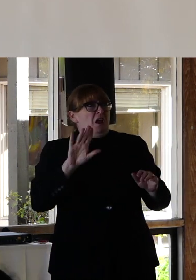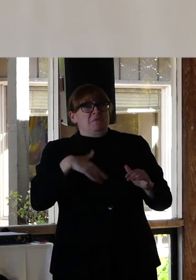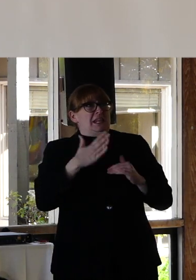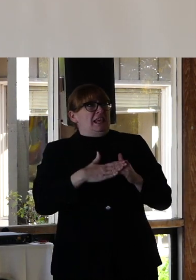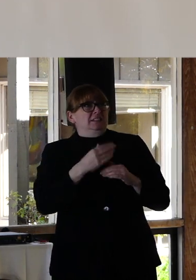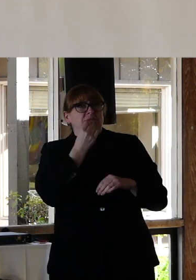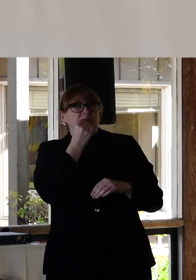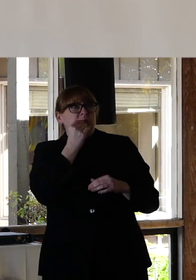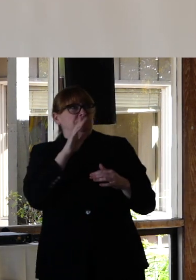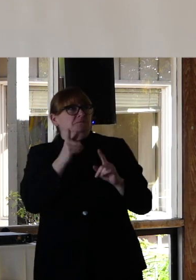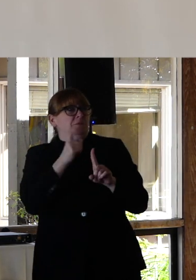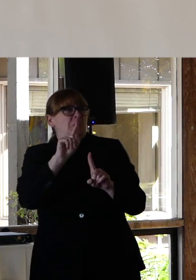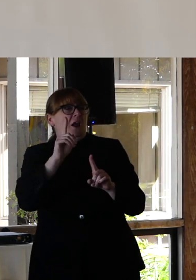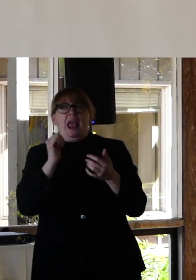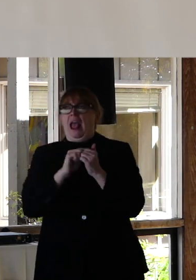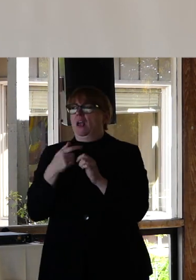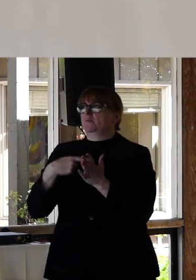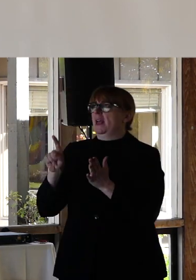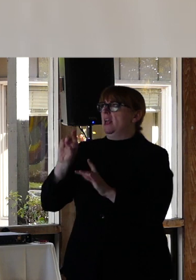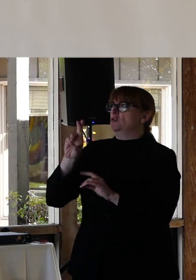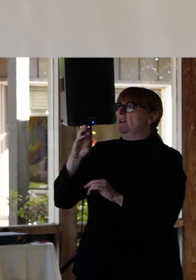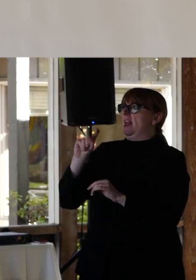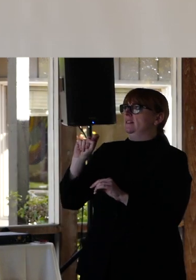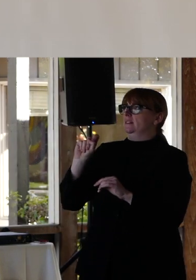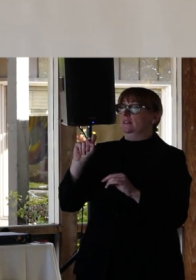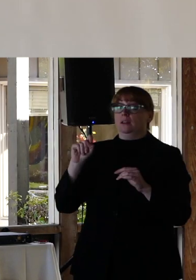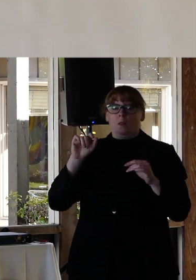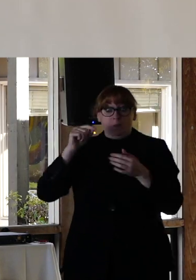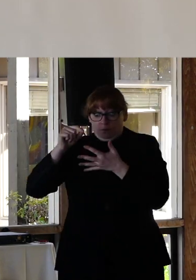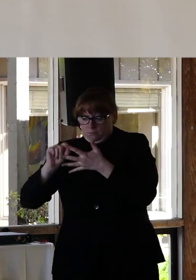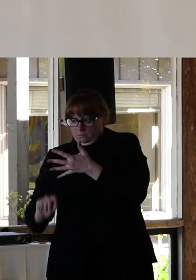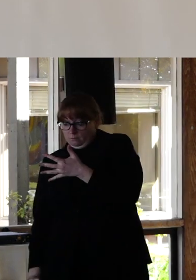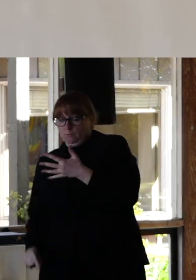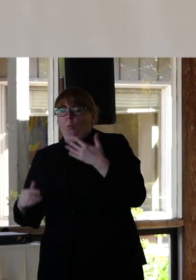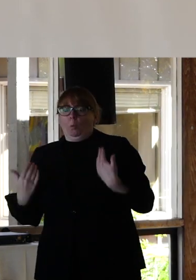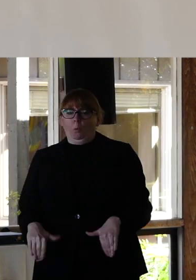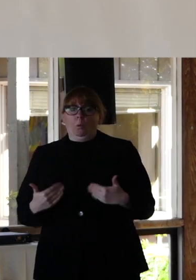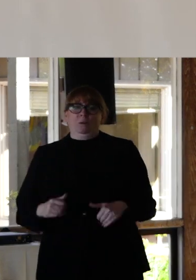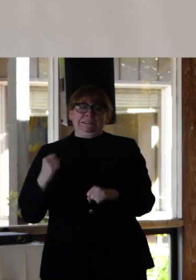how you're going to make rent. All of those things have a huge impact